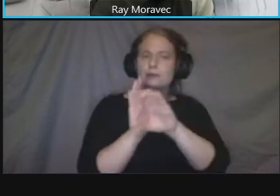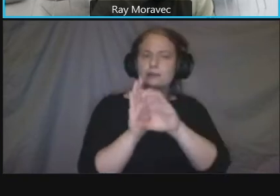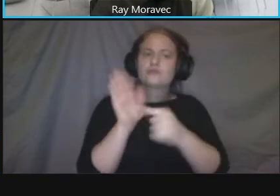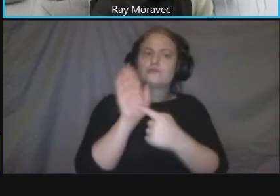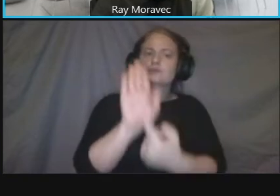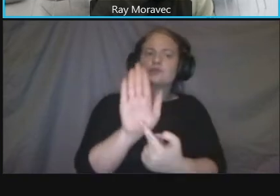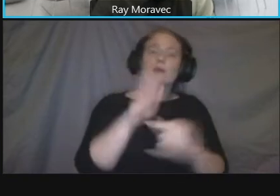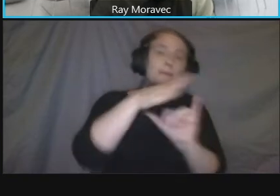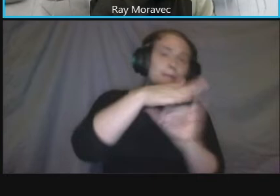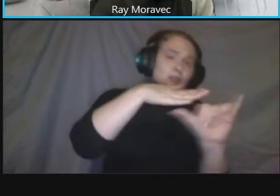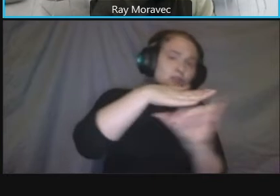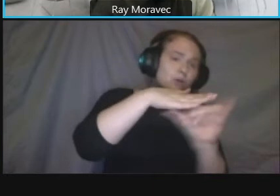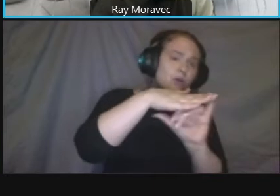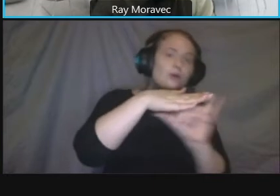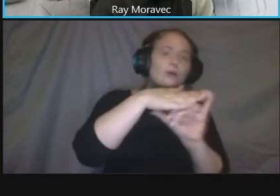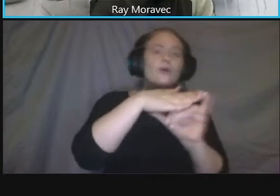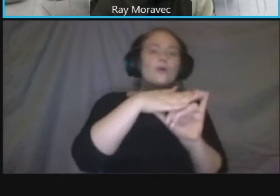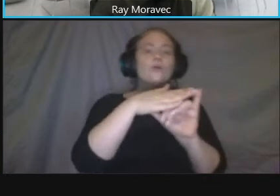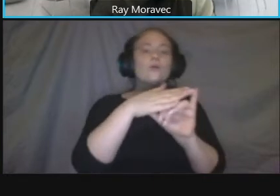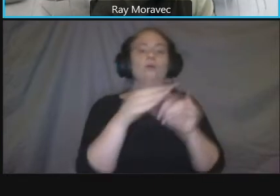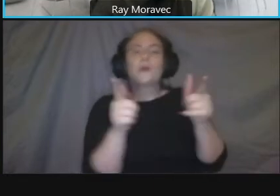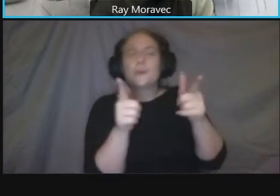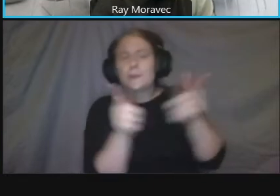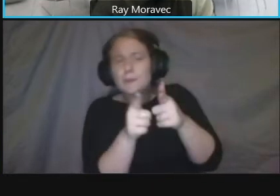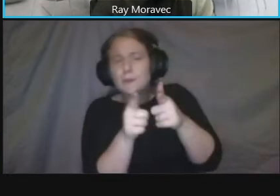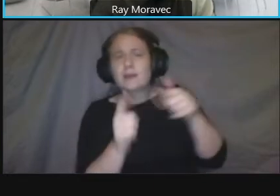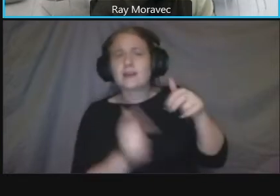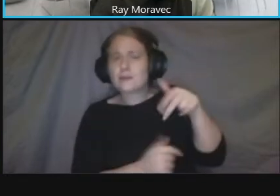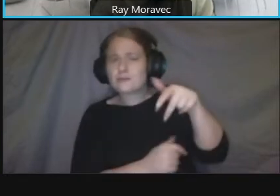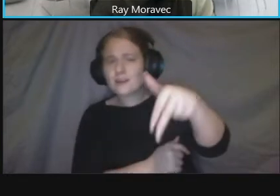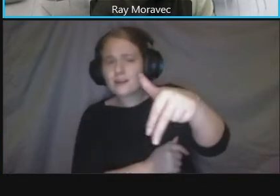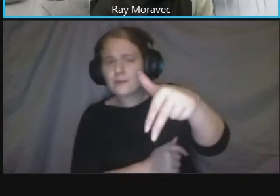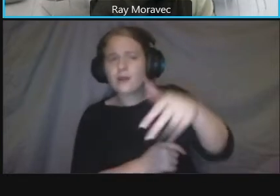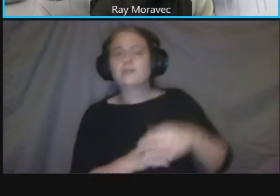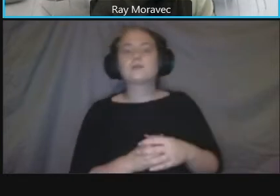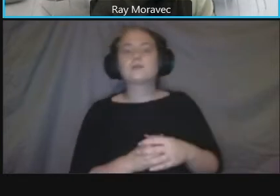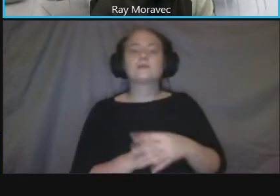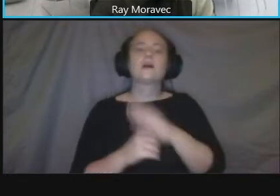some of the narrow sidewalks even in some areas as well as some of the open spaces there